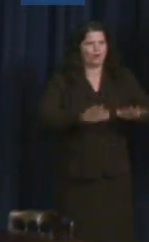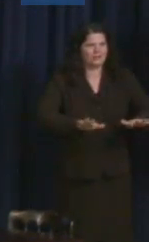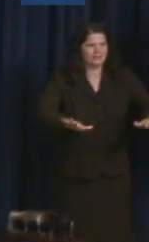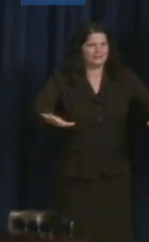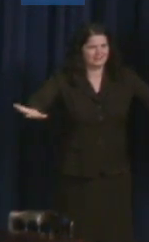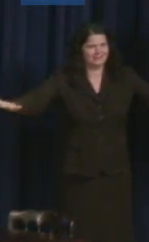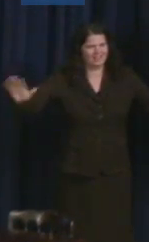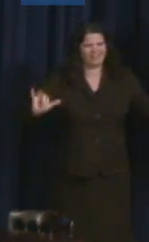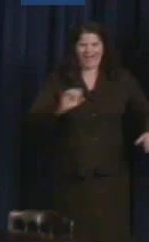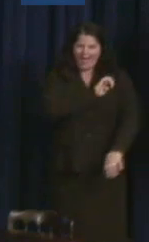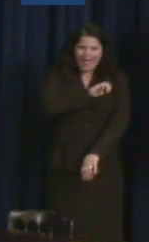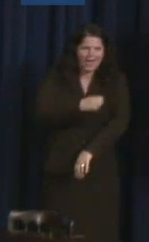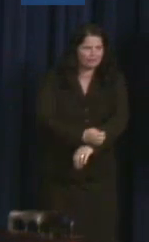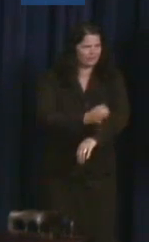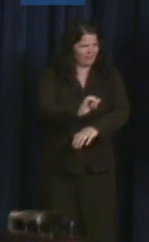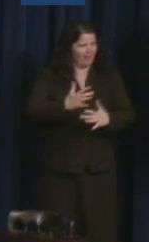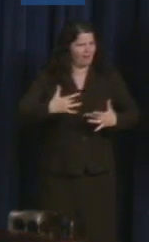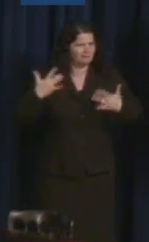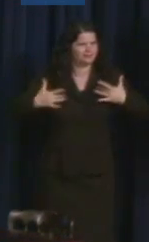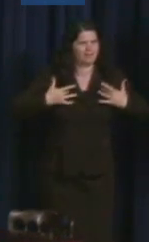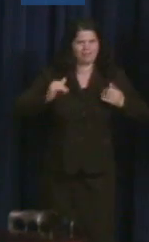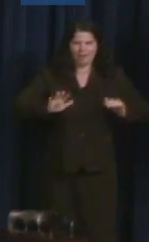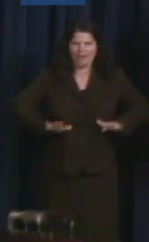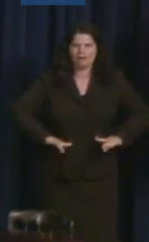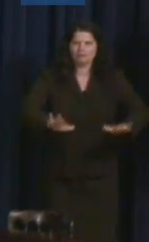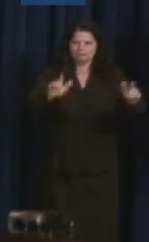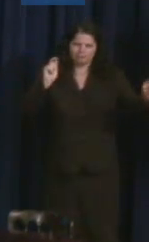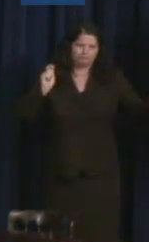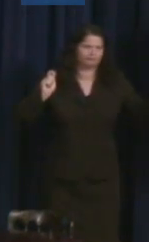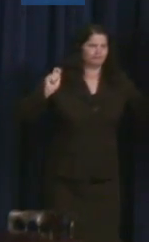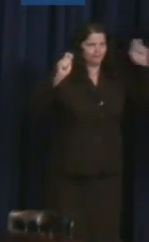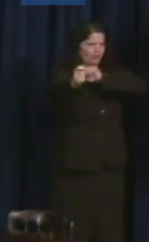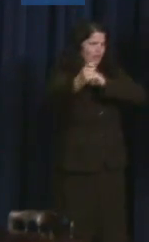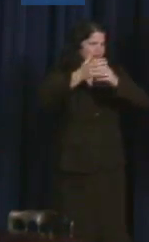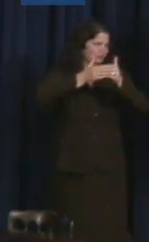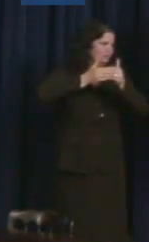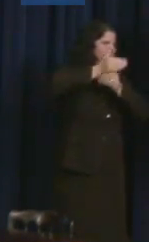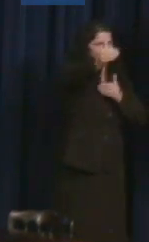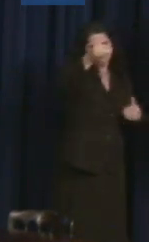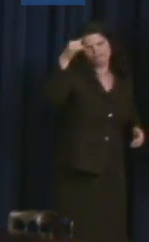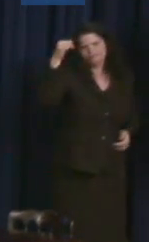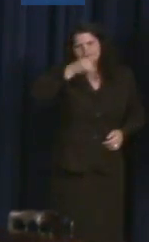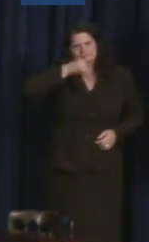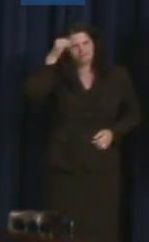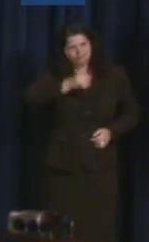that energy and chemistry from you to feel the sense of responsibility to give back to the community.